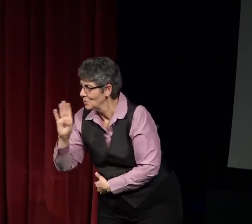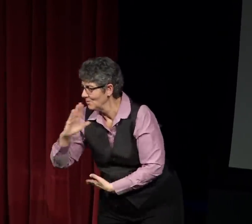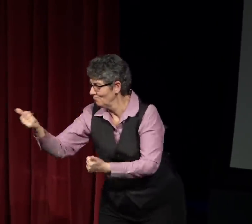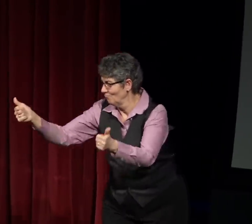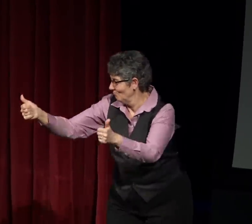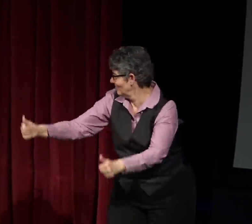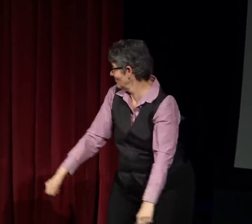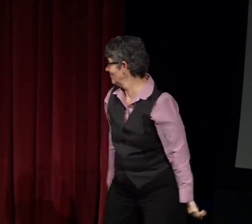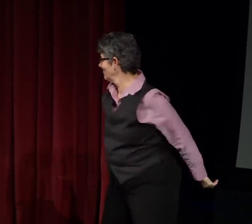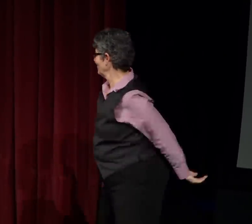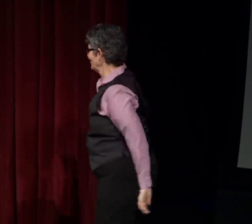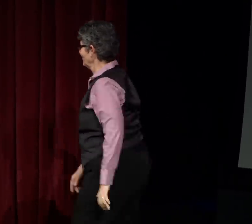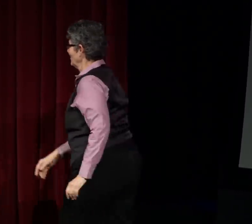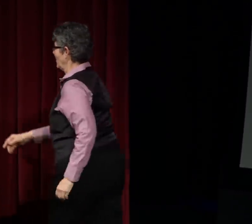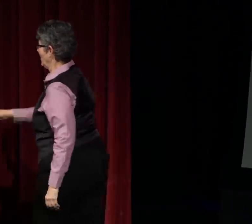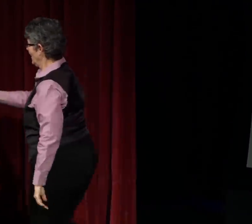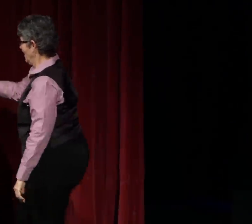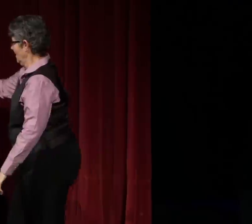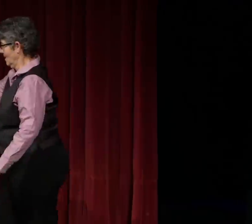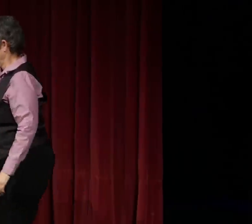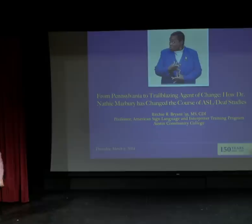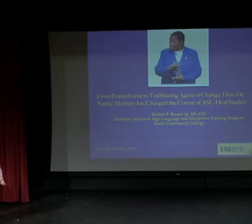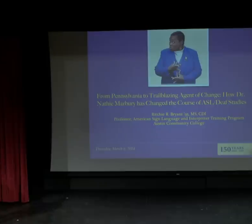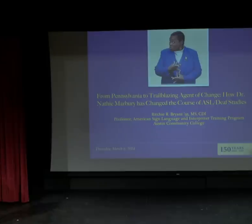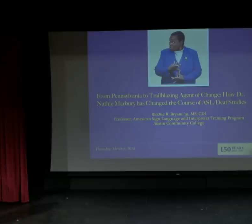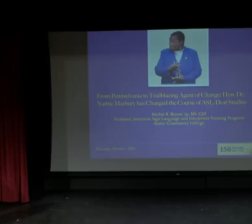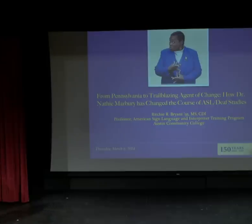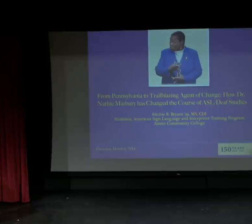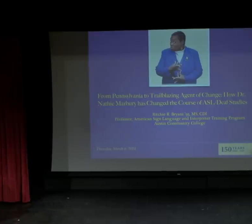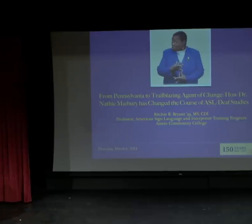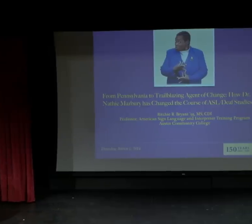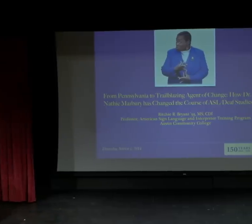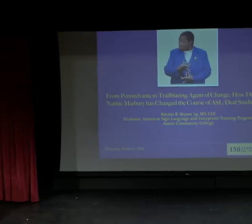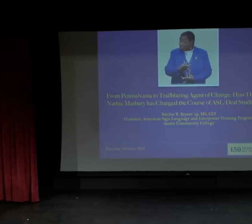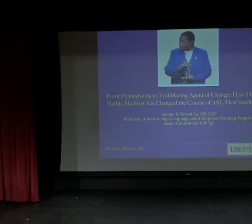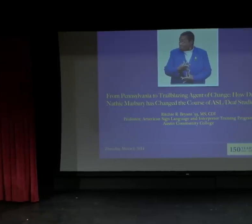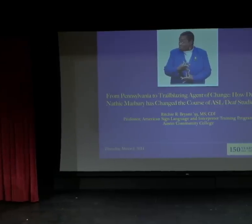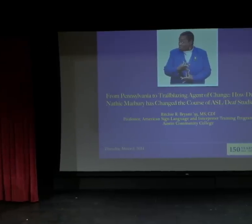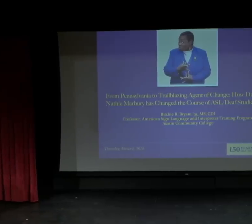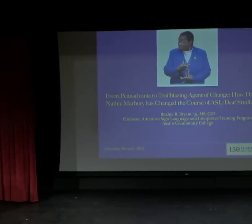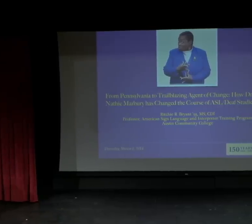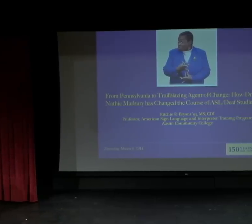That was a huge honor, and that's why we've selected you to introduce our speaker today.